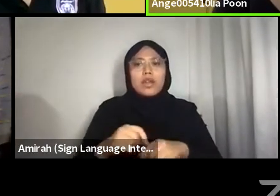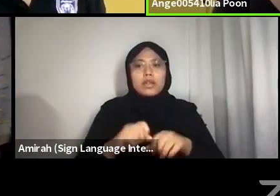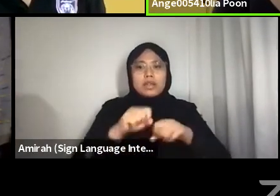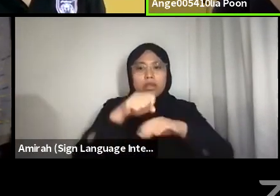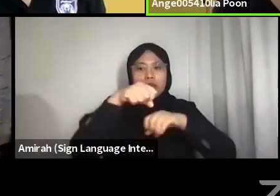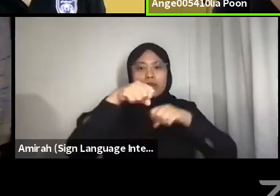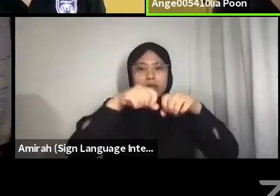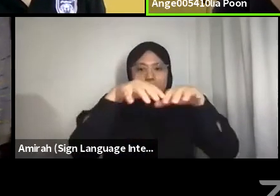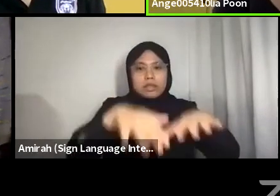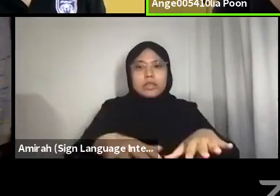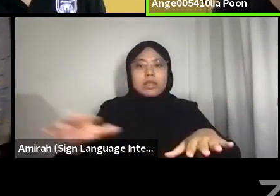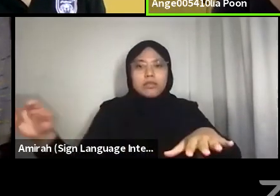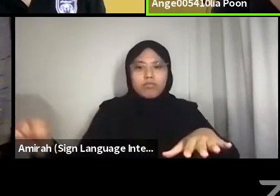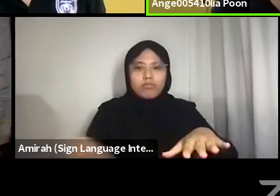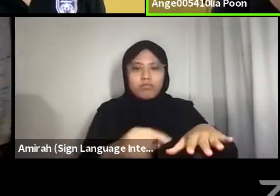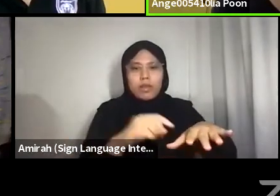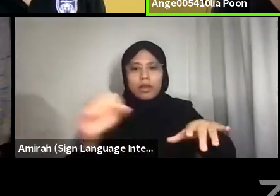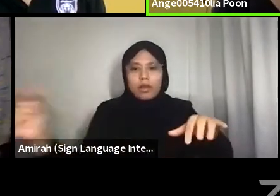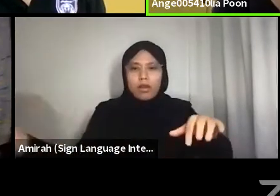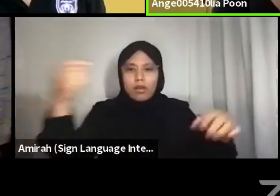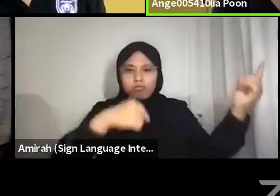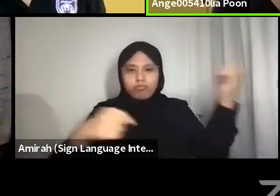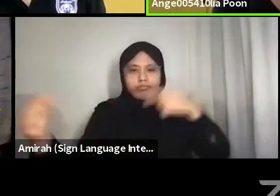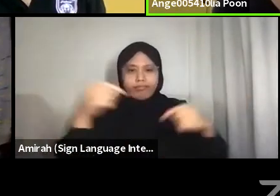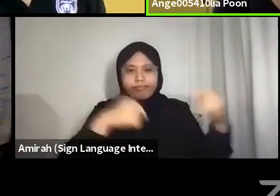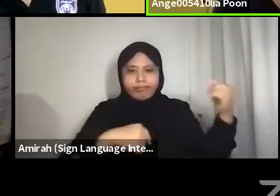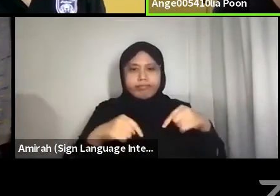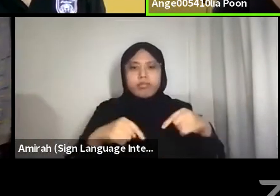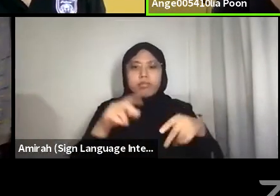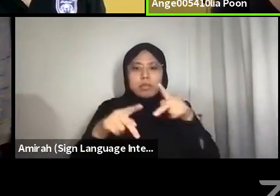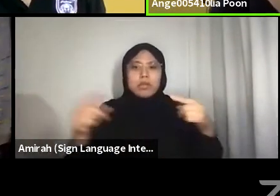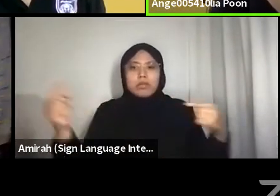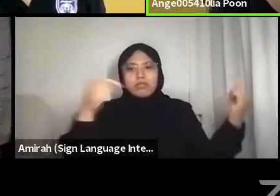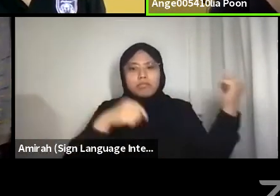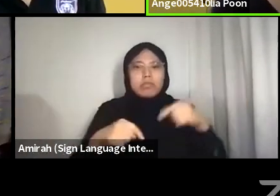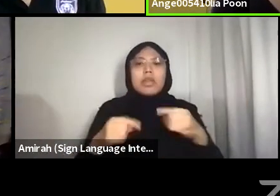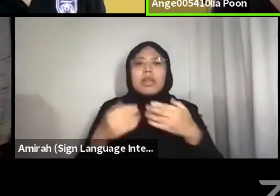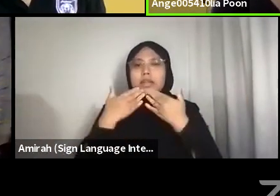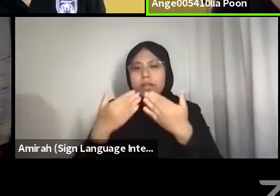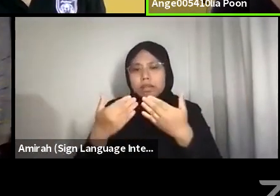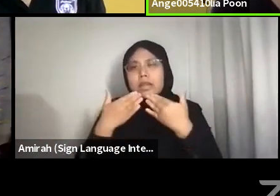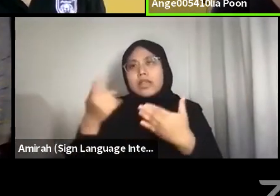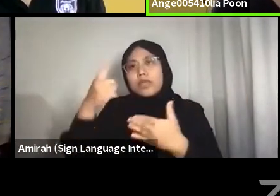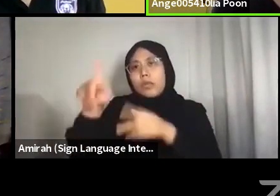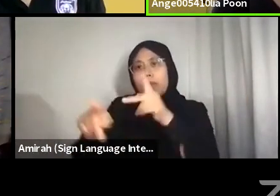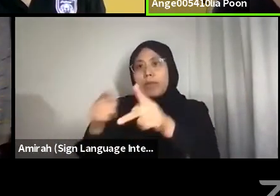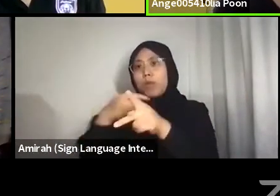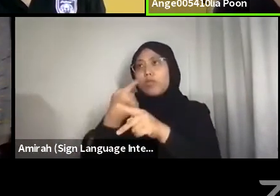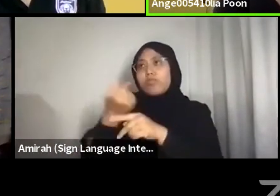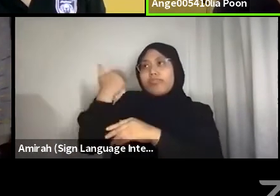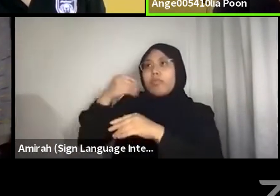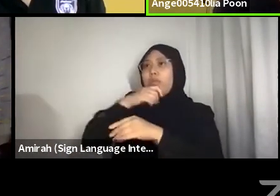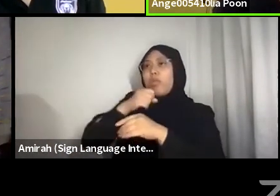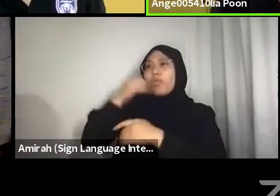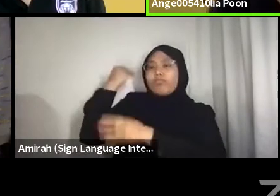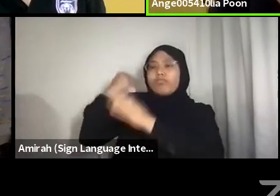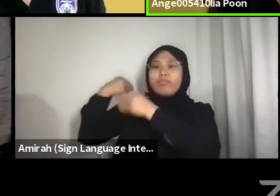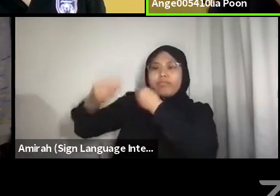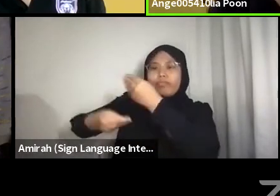We give thanks to this land for caring for our ancestors, which has allowed us to now call this land our home.